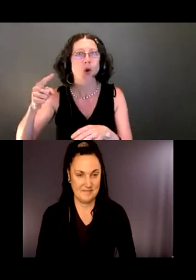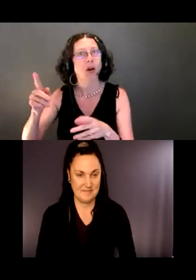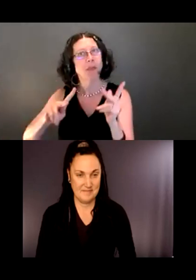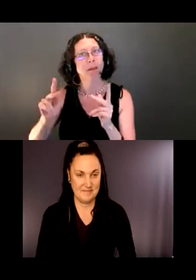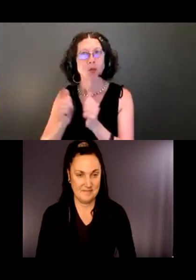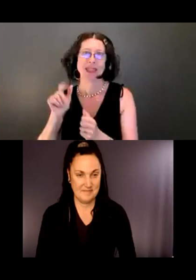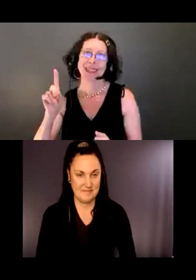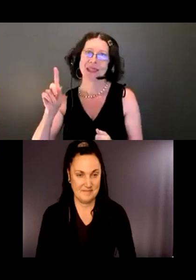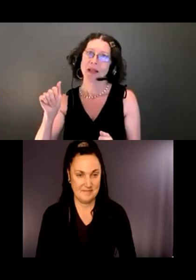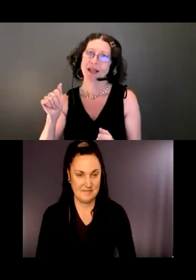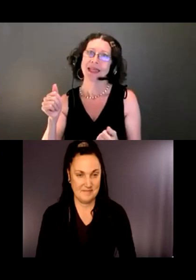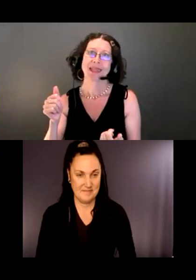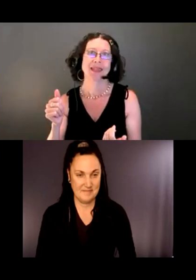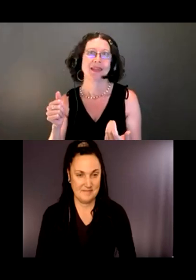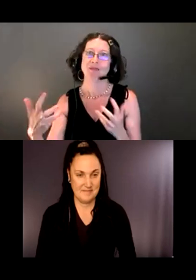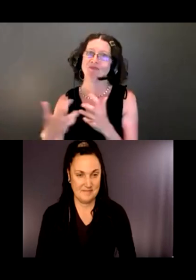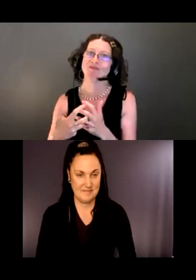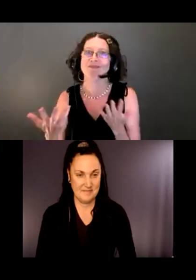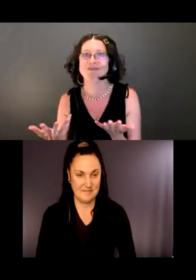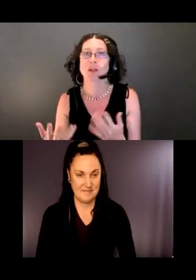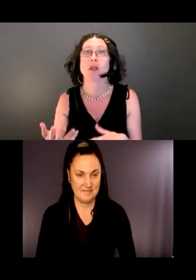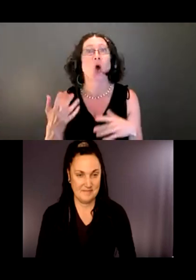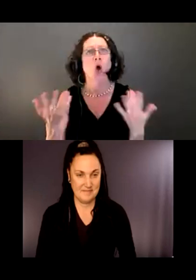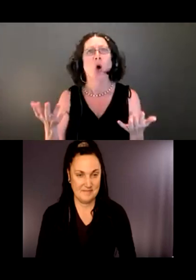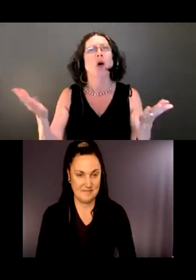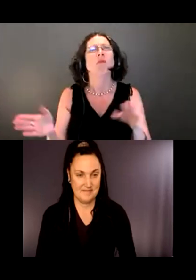So what transportation options are out there now?